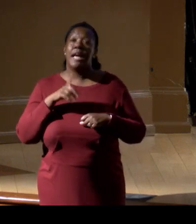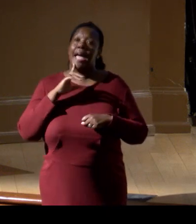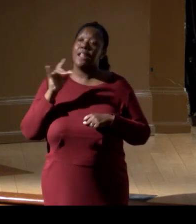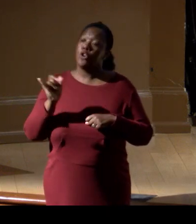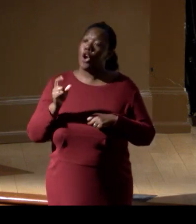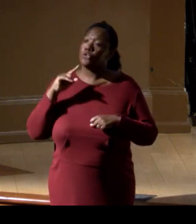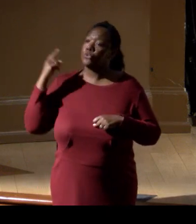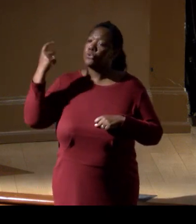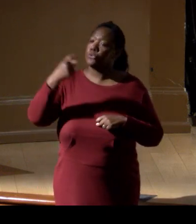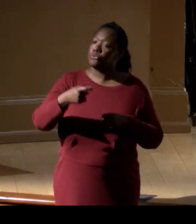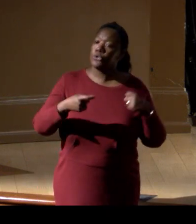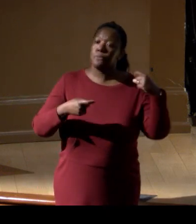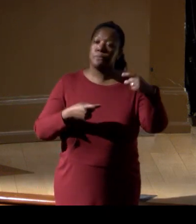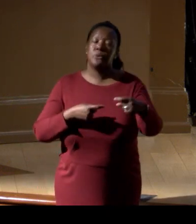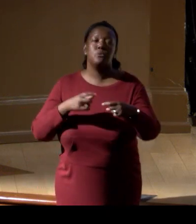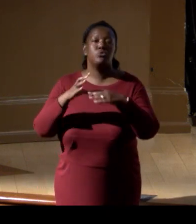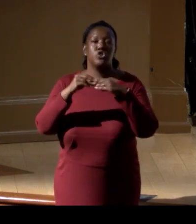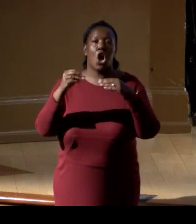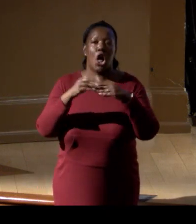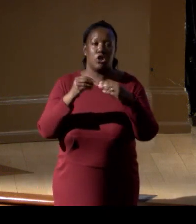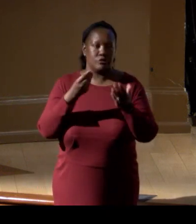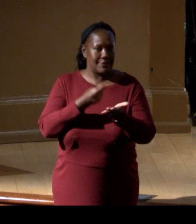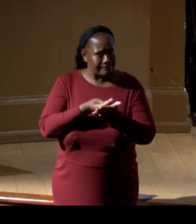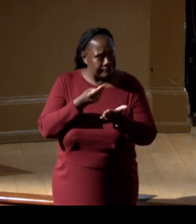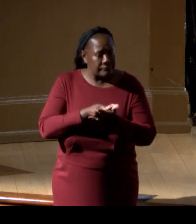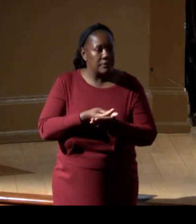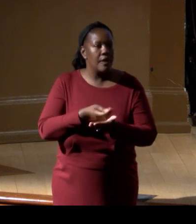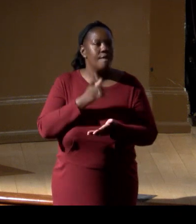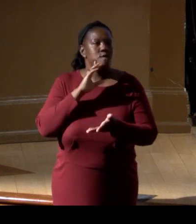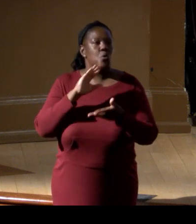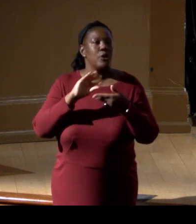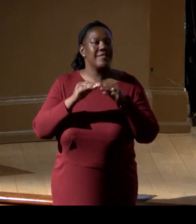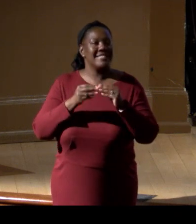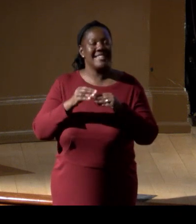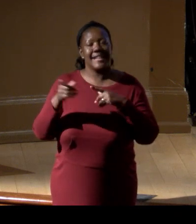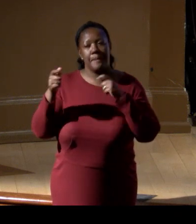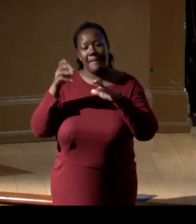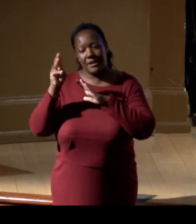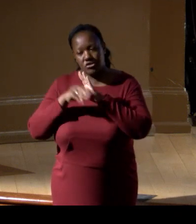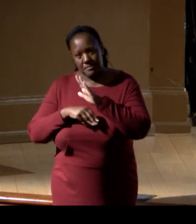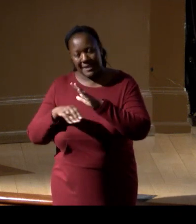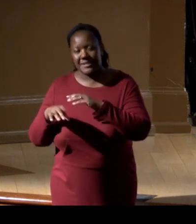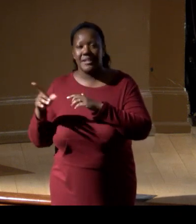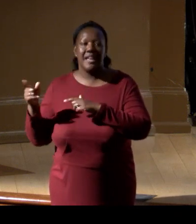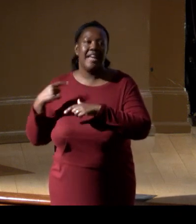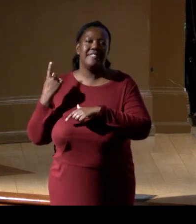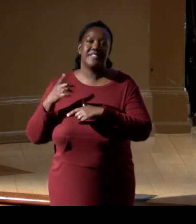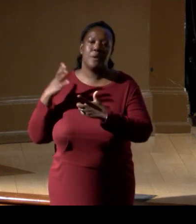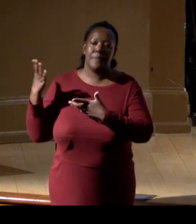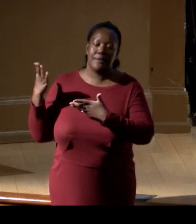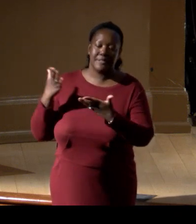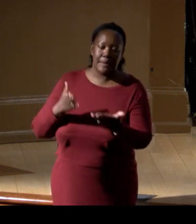"to the data management, "and then someone else can bring the sensors "to the table," right? And we're not paying for the sensors,